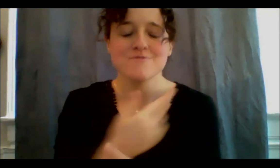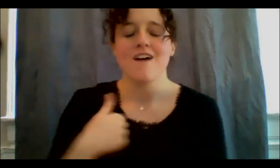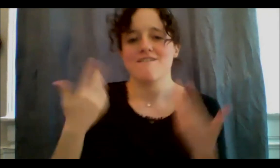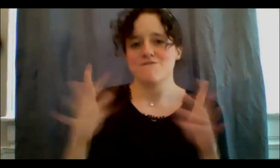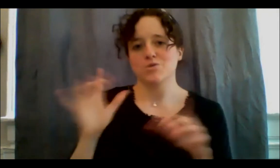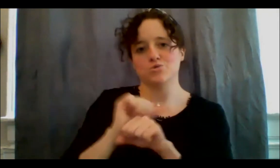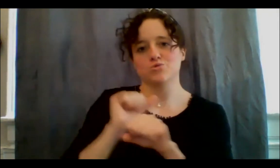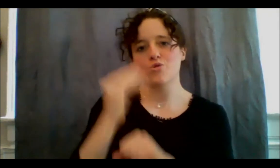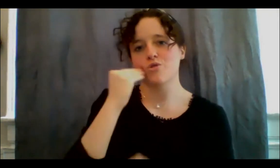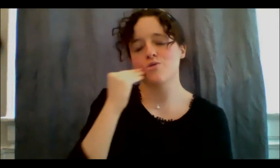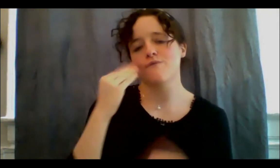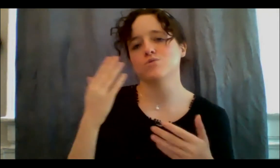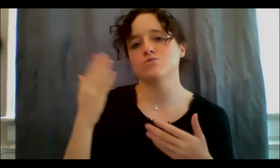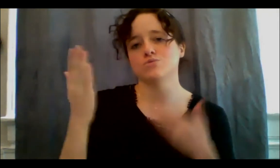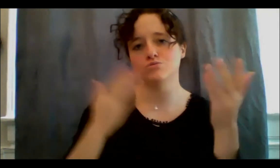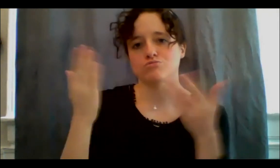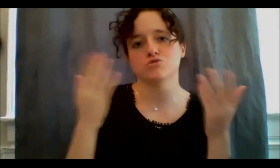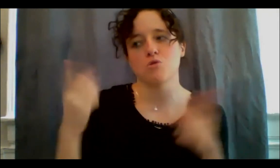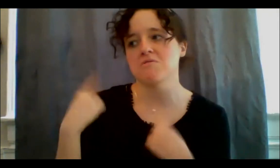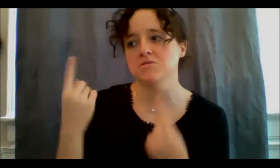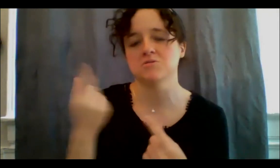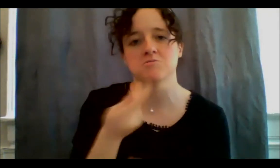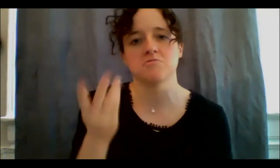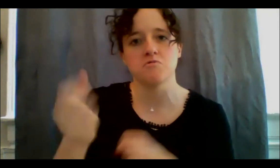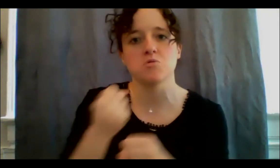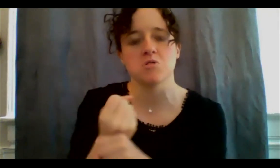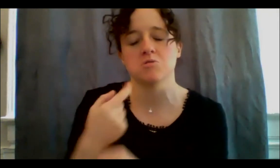I hadn't ever shared that with Mark, I'd only gone to him because of my work